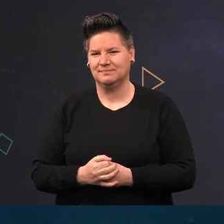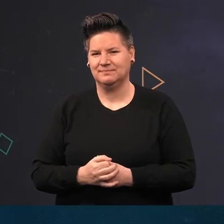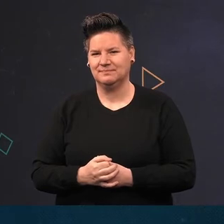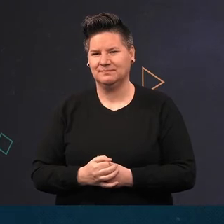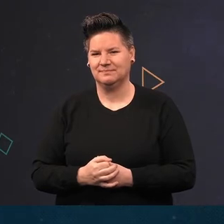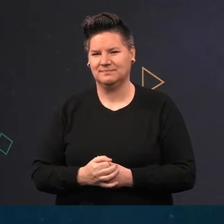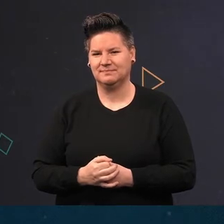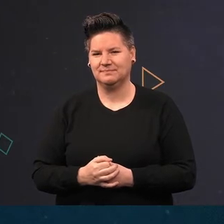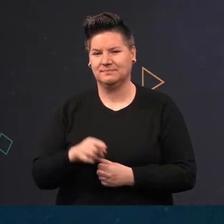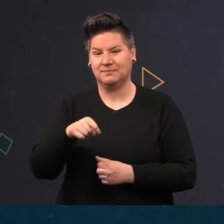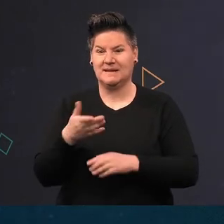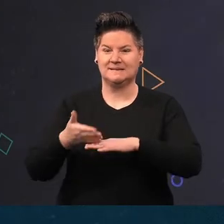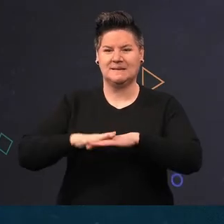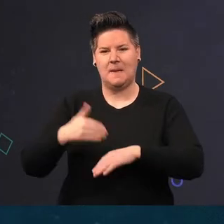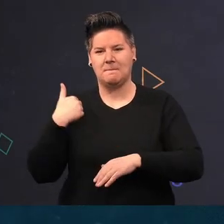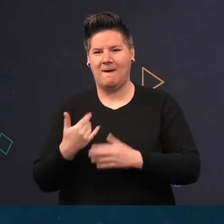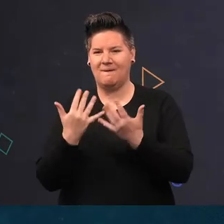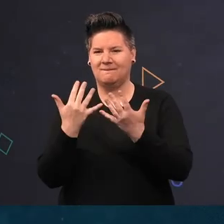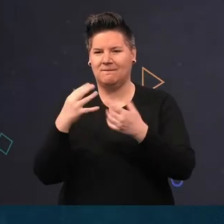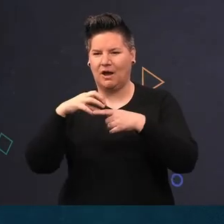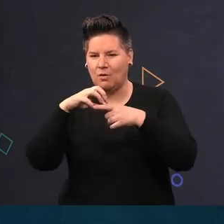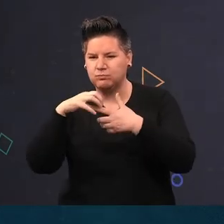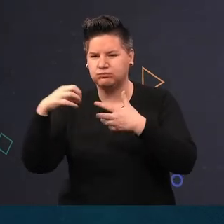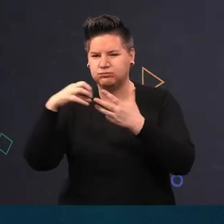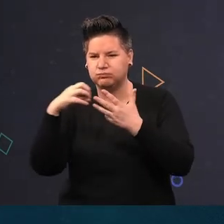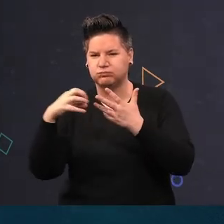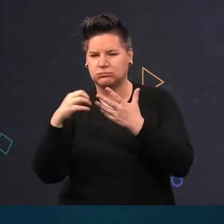Dead men's fingers, a soft coral with each of its individual polyps clearly visible.